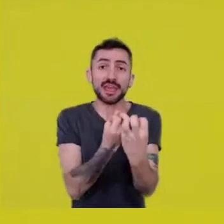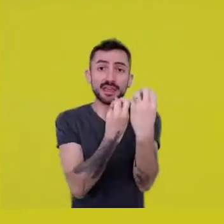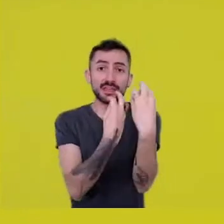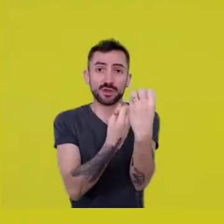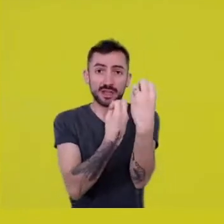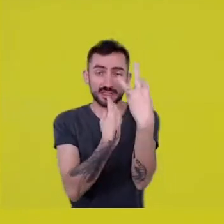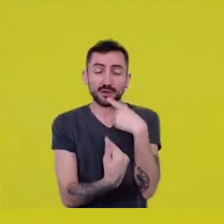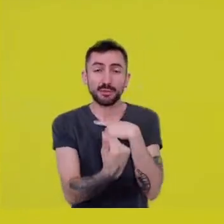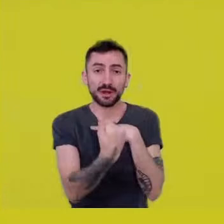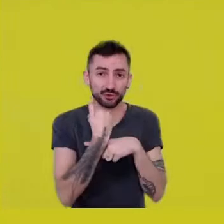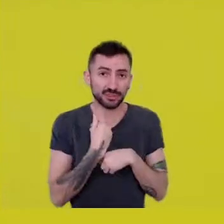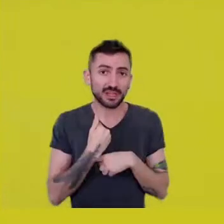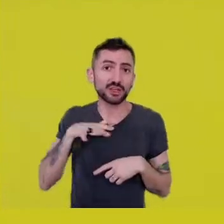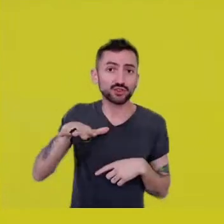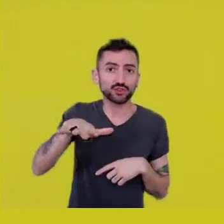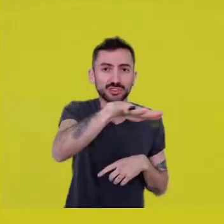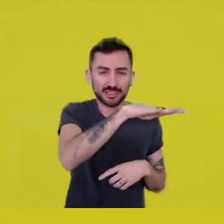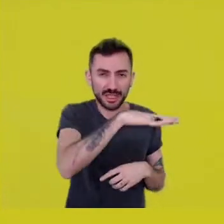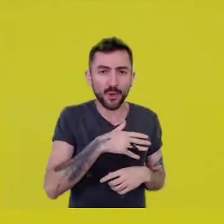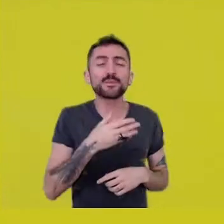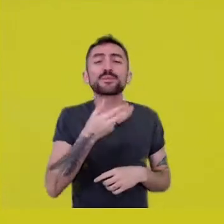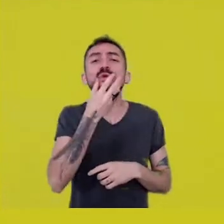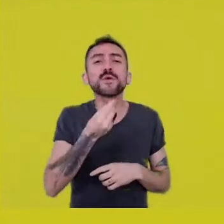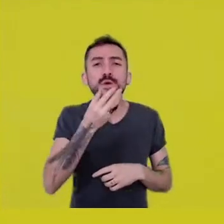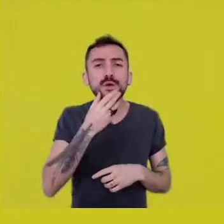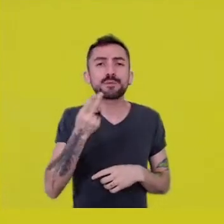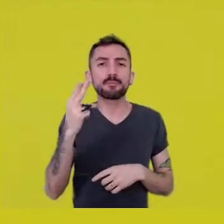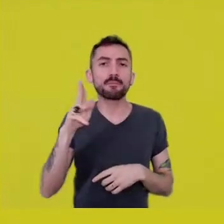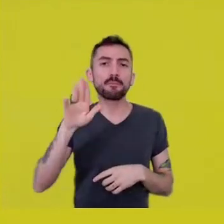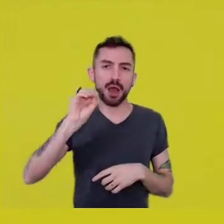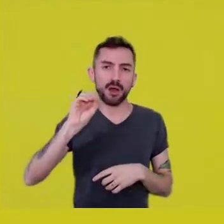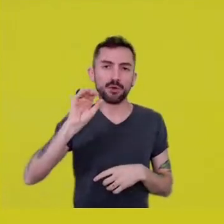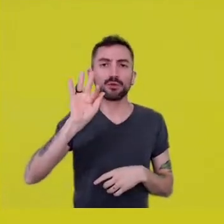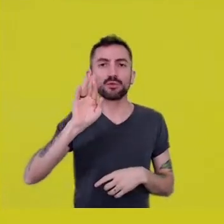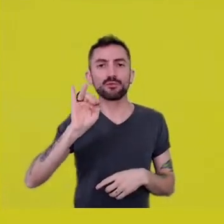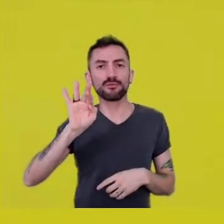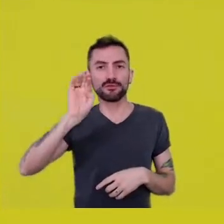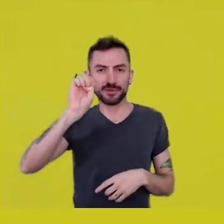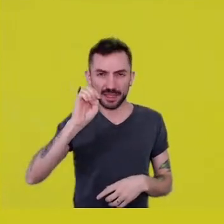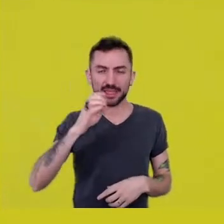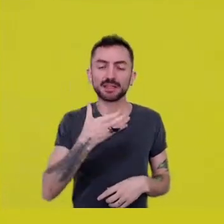Paulo Freire, with his incomparable contribution,